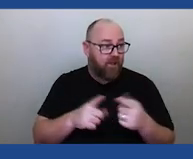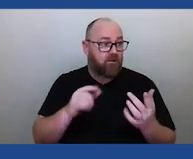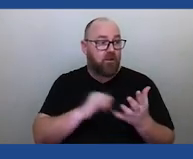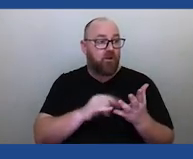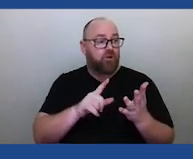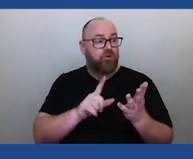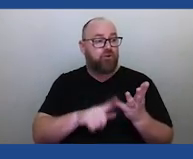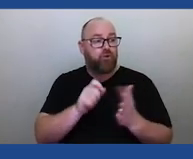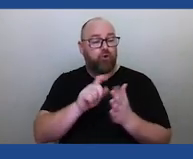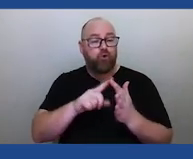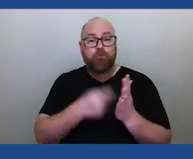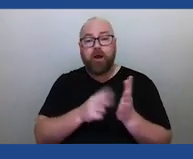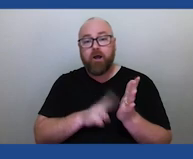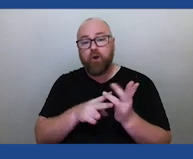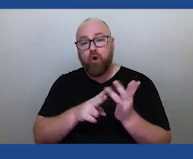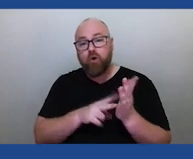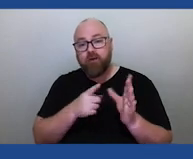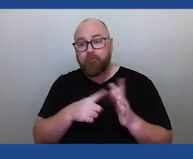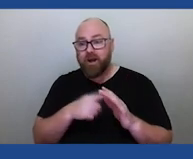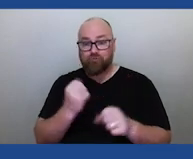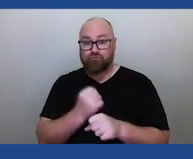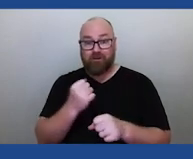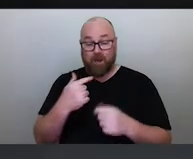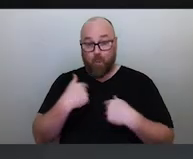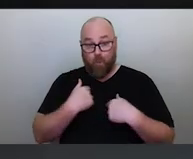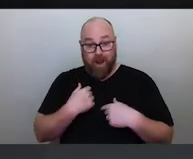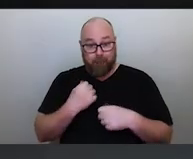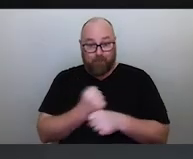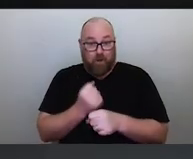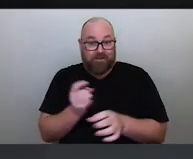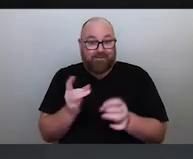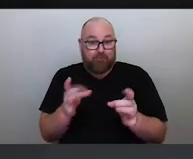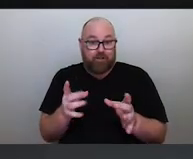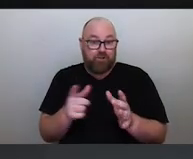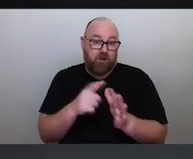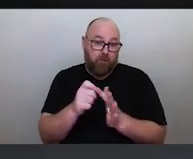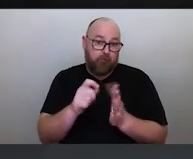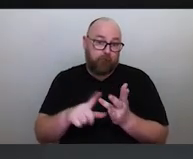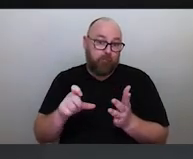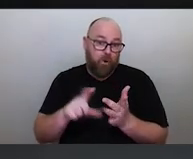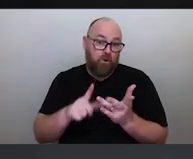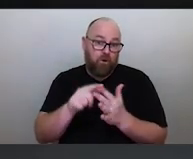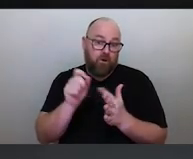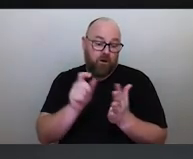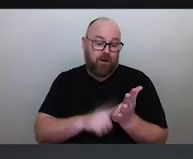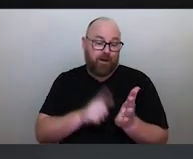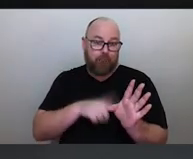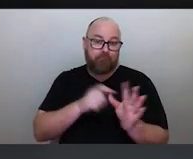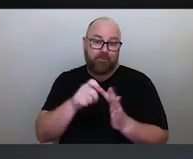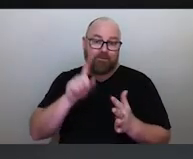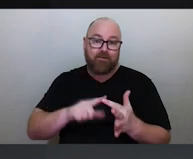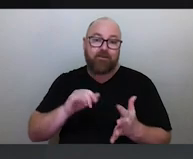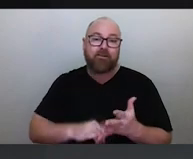but we're causing our own apocalypse right now. Are there any more questions? I've got a question,